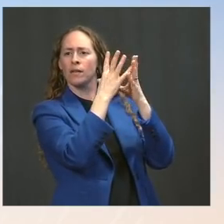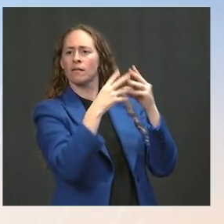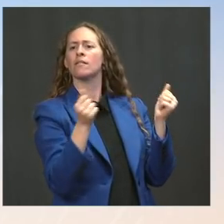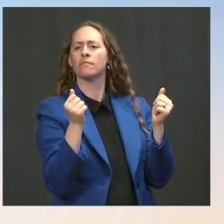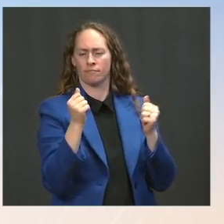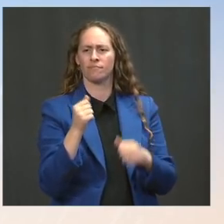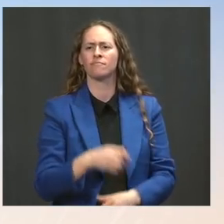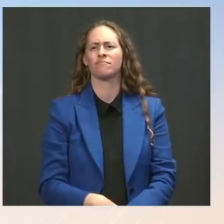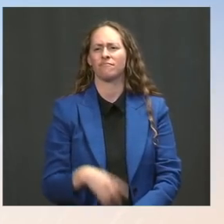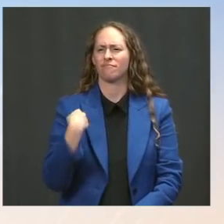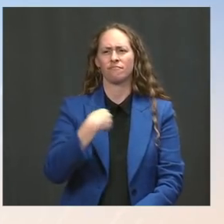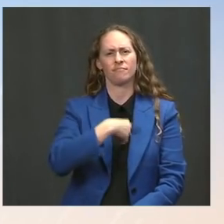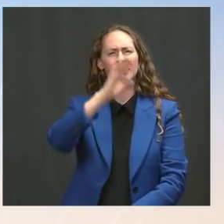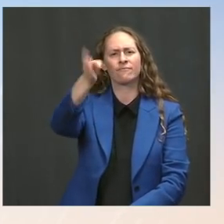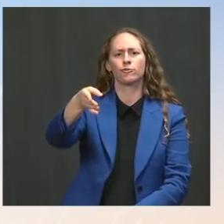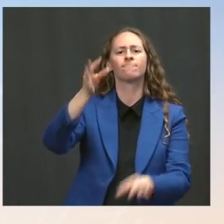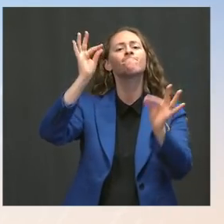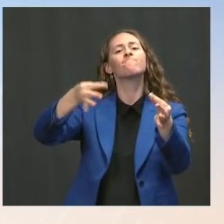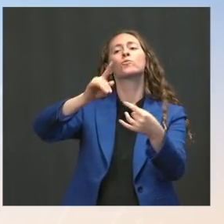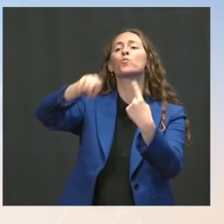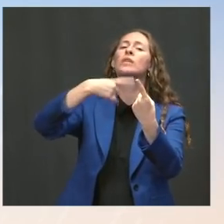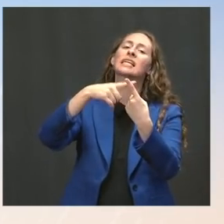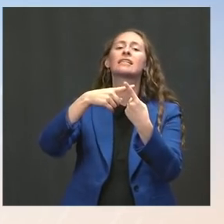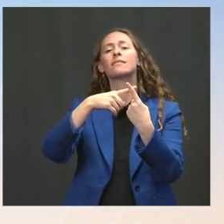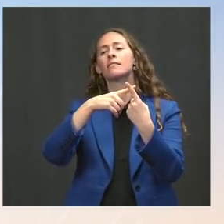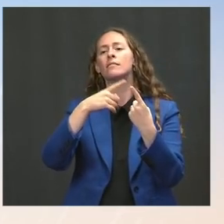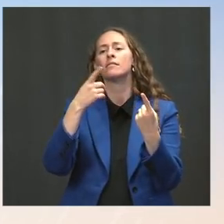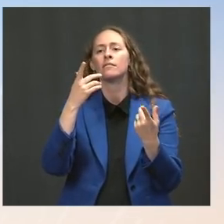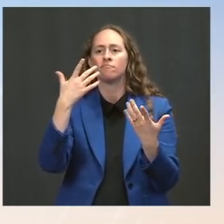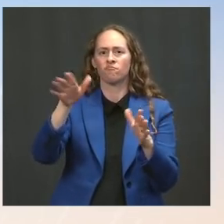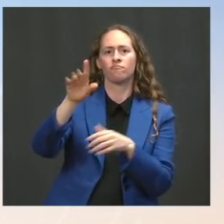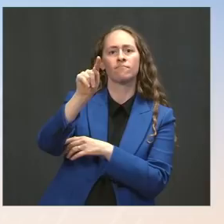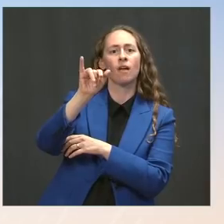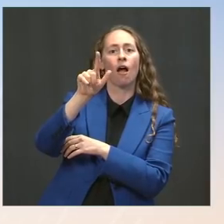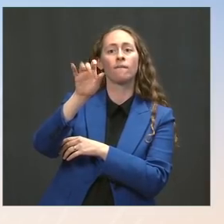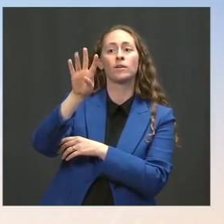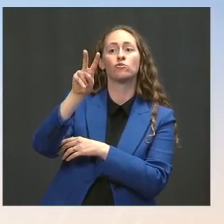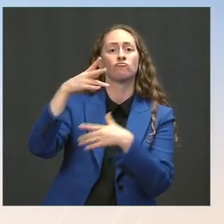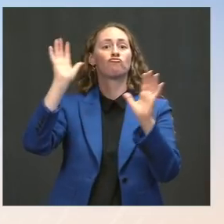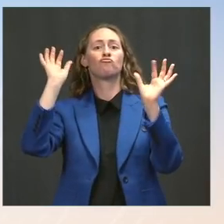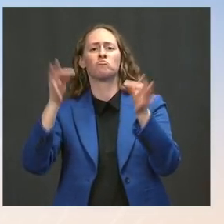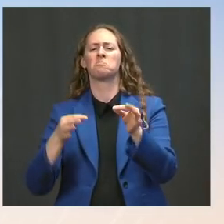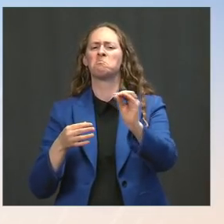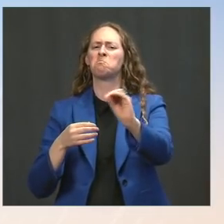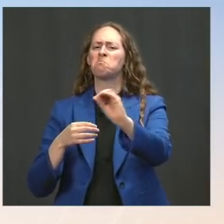a timeline for Title 42. So, nothing has changed in that regard. It remains in place,